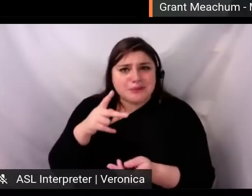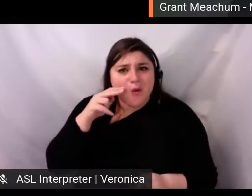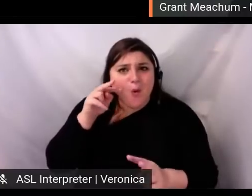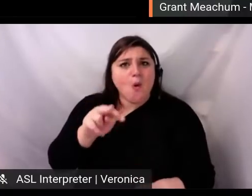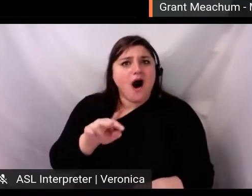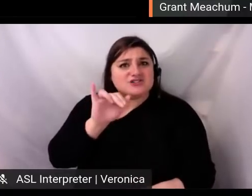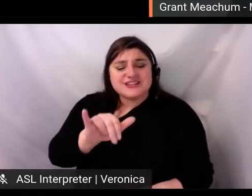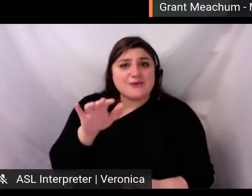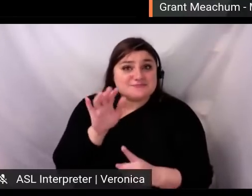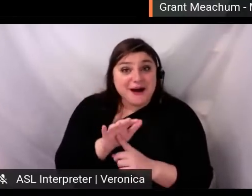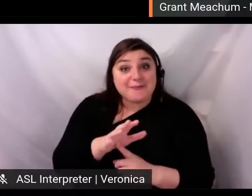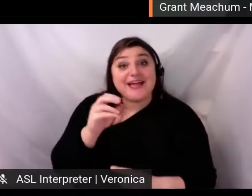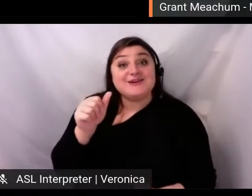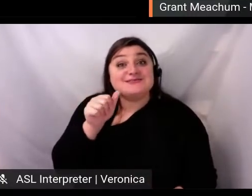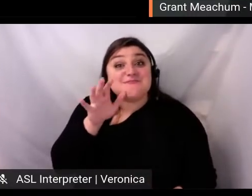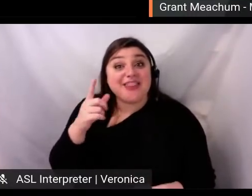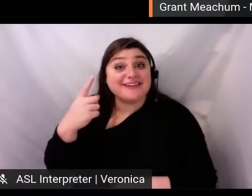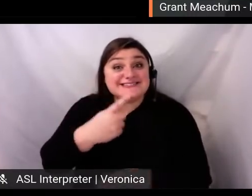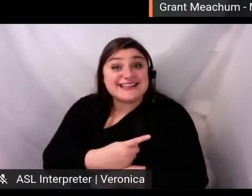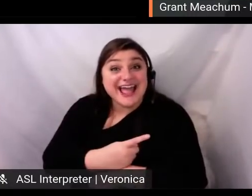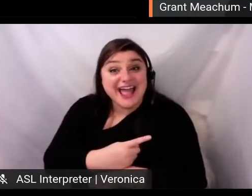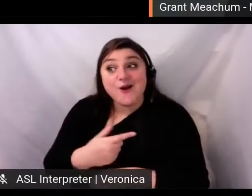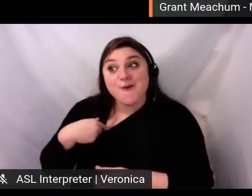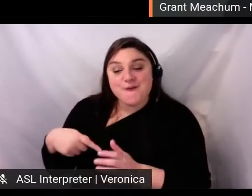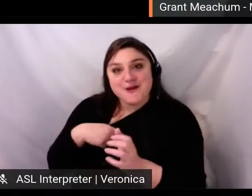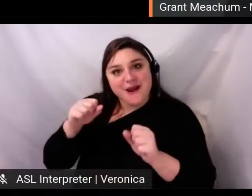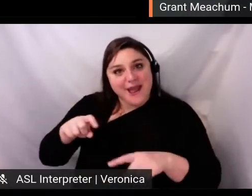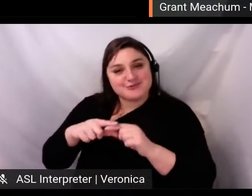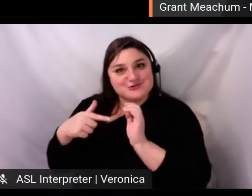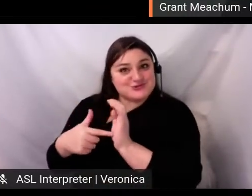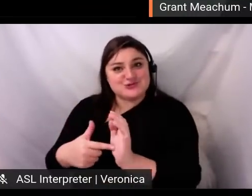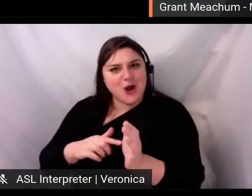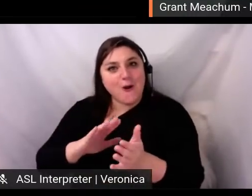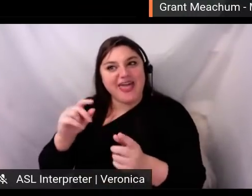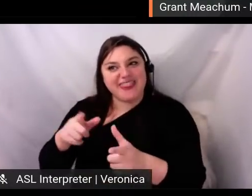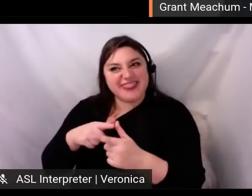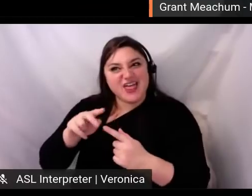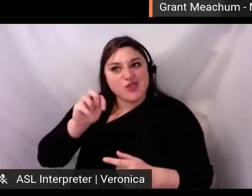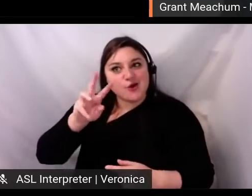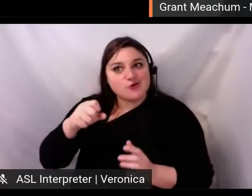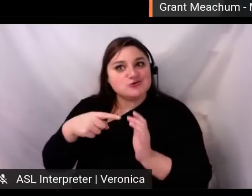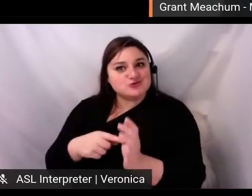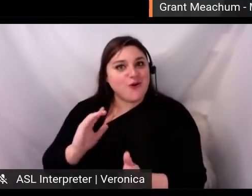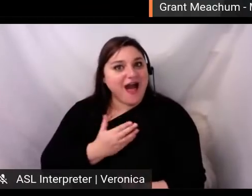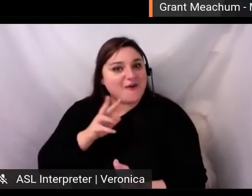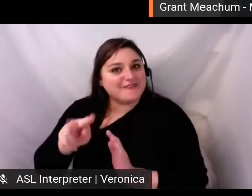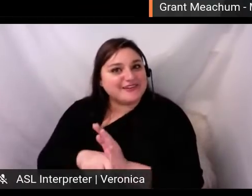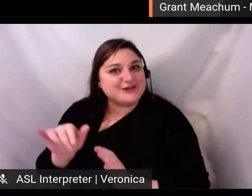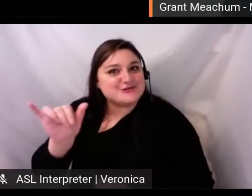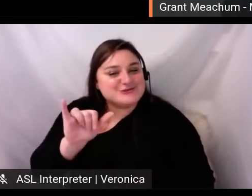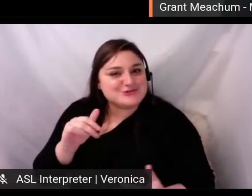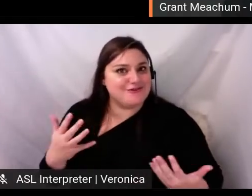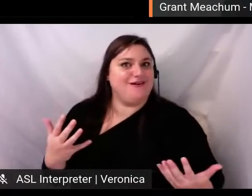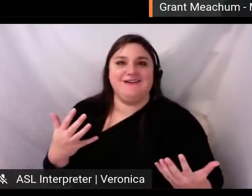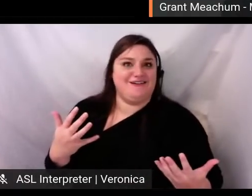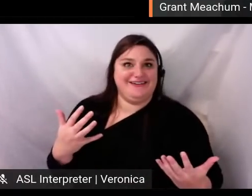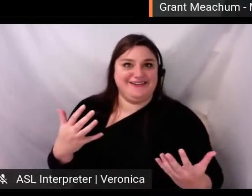on Mother's Day evening on a TV special on our local FOX station. So our first collaborative video project was a success. We engaged